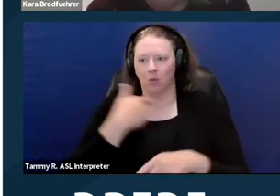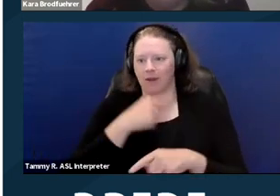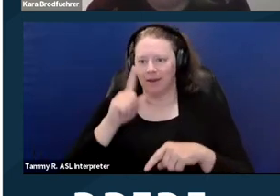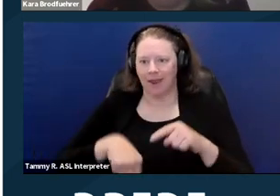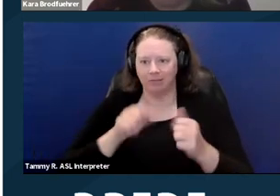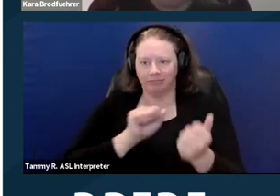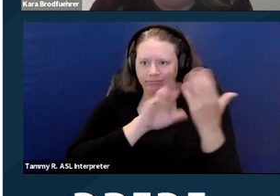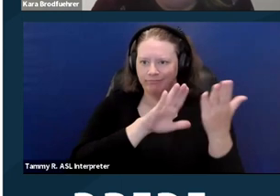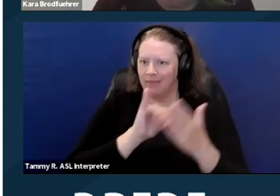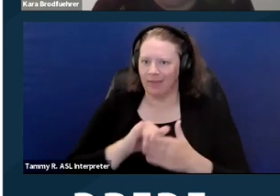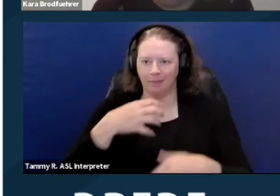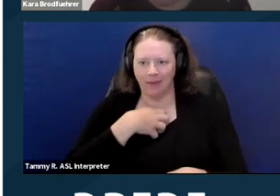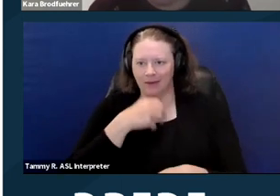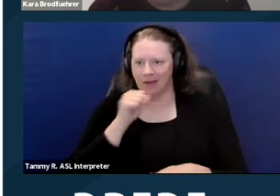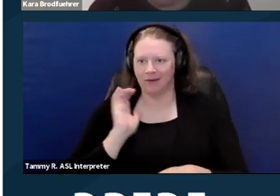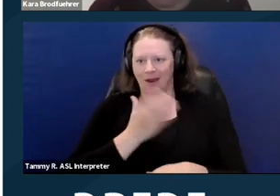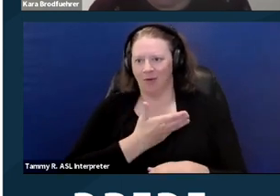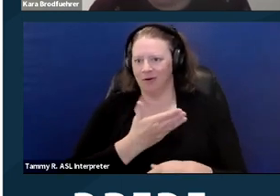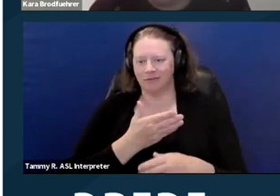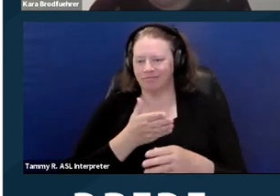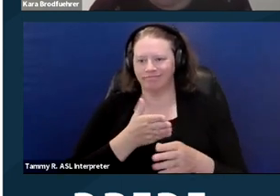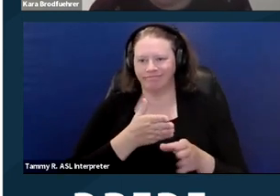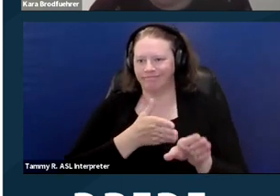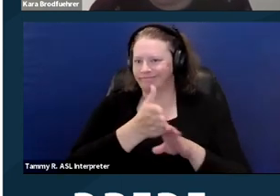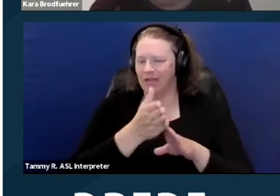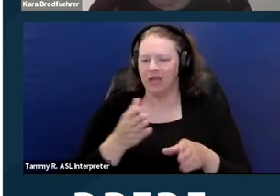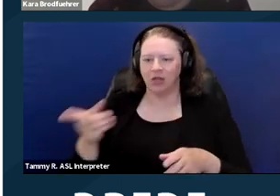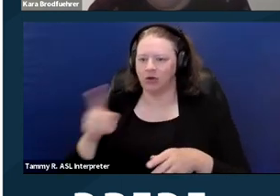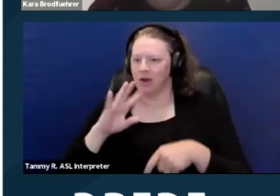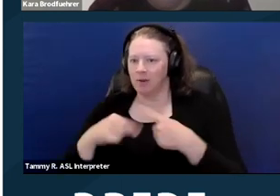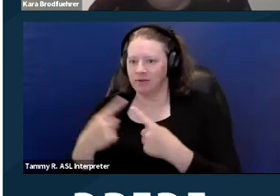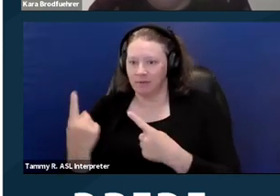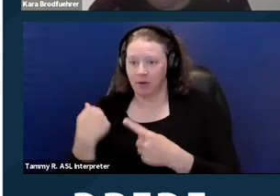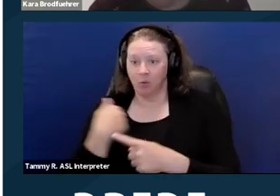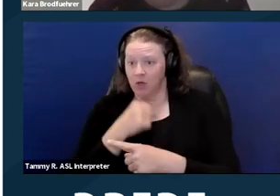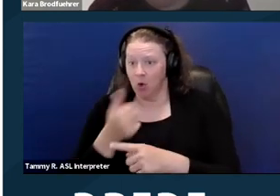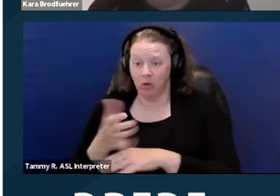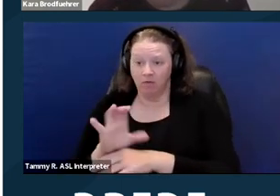You're talking about something that we don't enforce." If we do that and somebody disagrees with us,